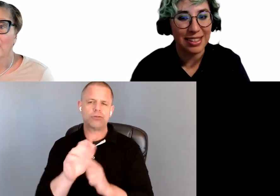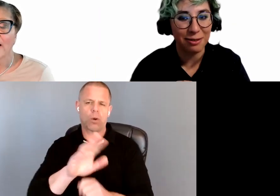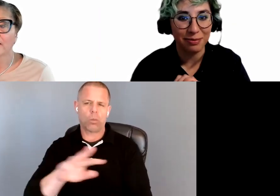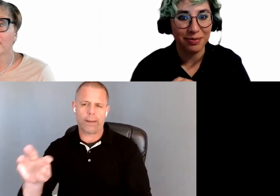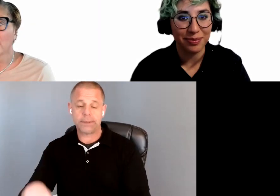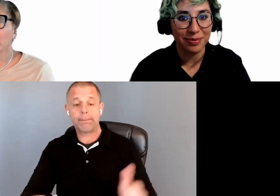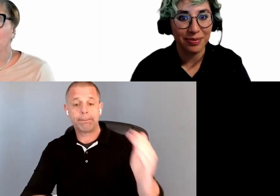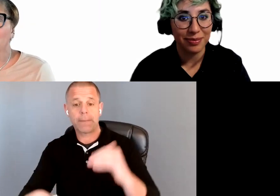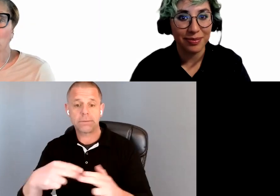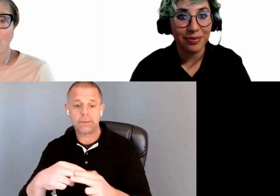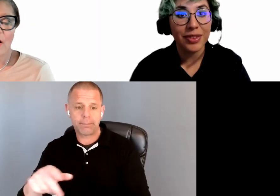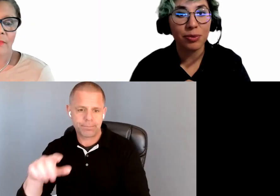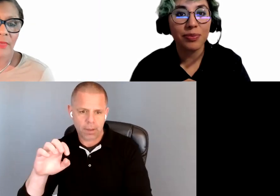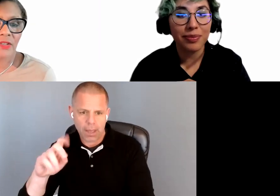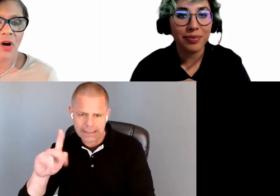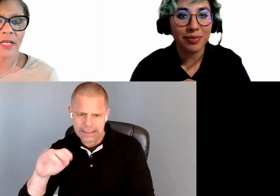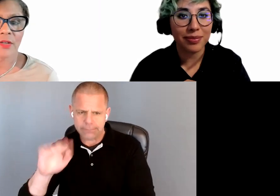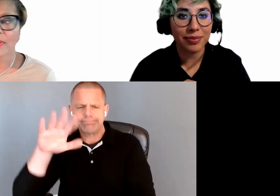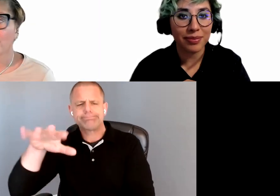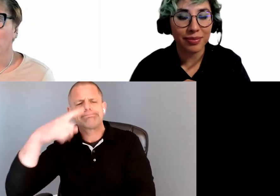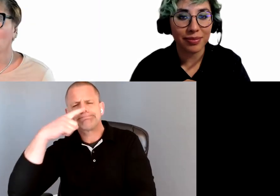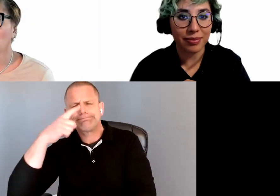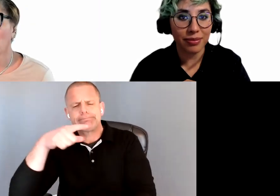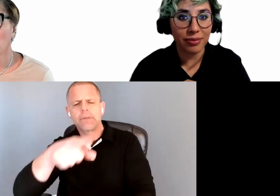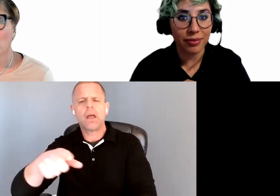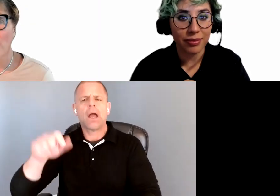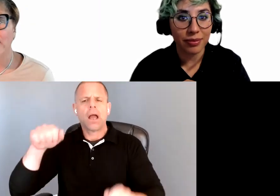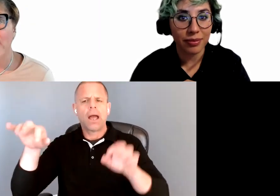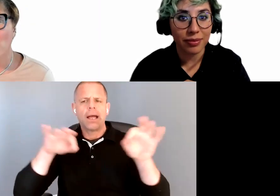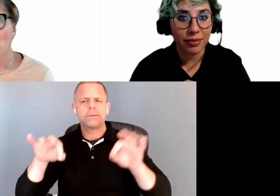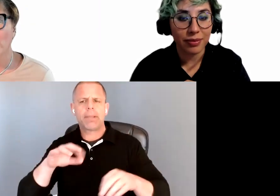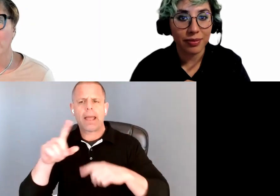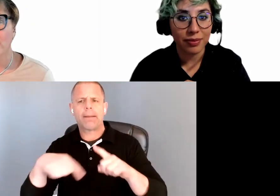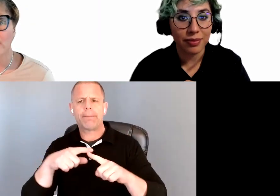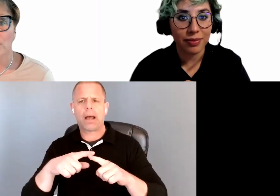Citlali, can you talk a little bit about right now one of the things that we